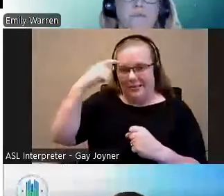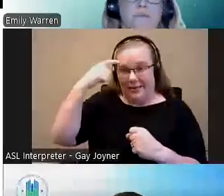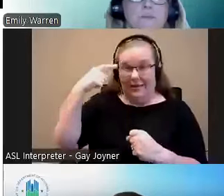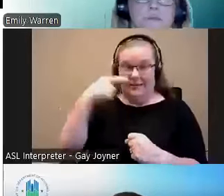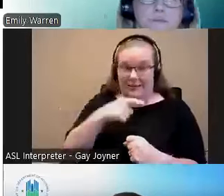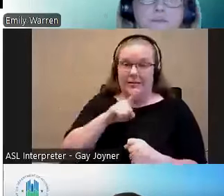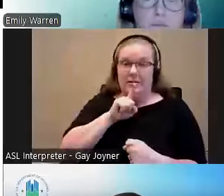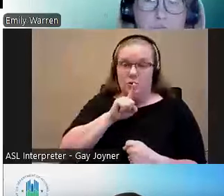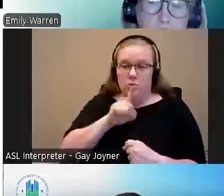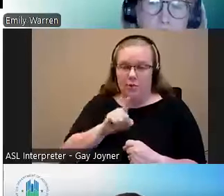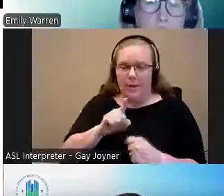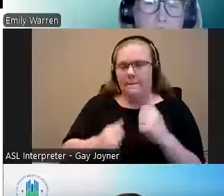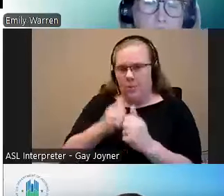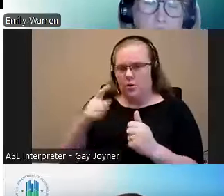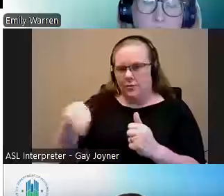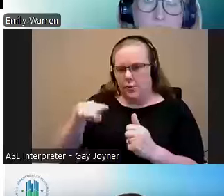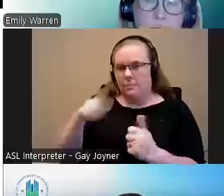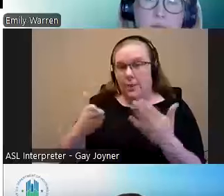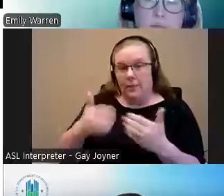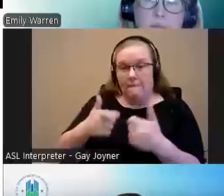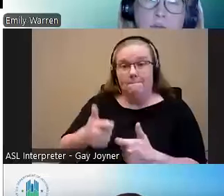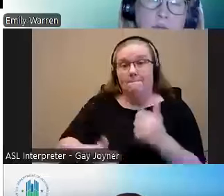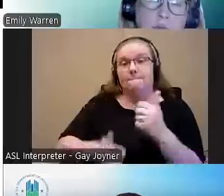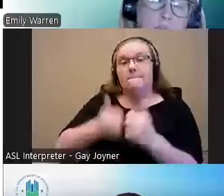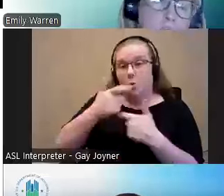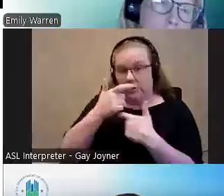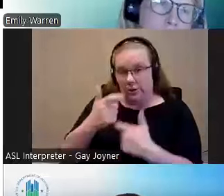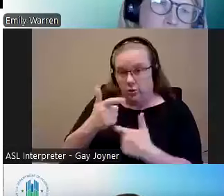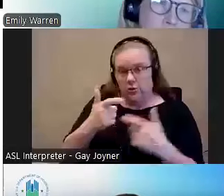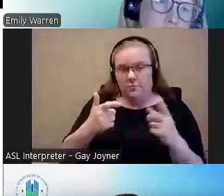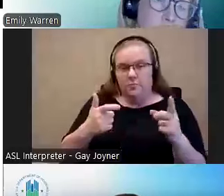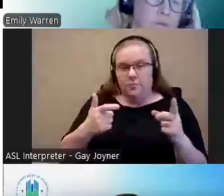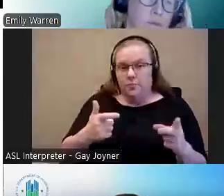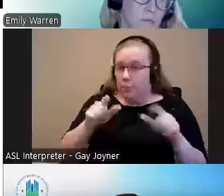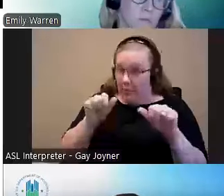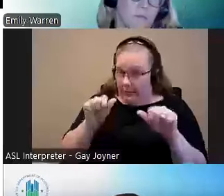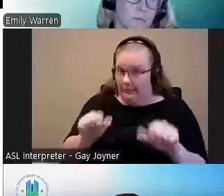I think most of you may be most interested in which is that you can now, if you can,